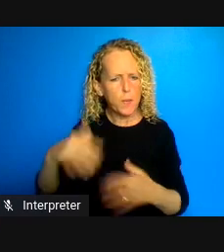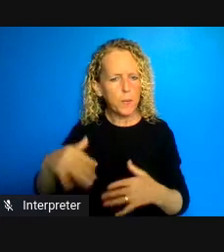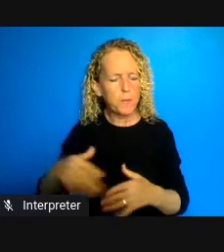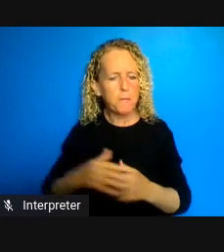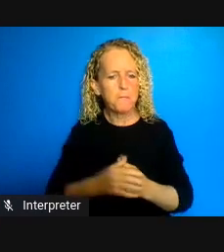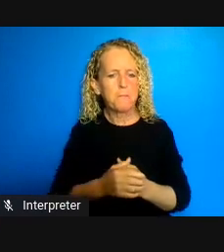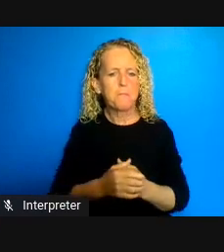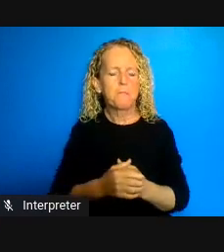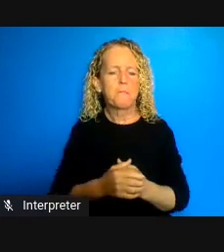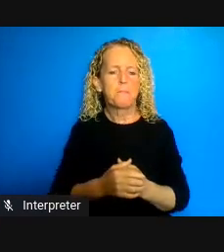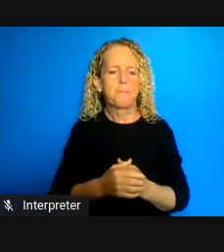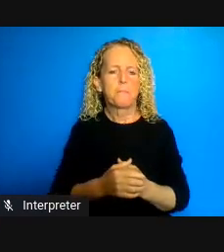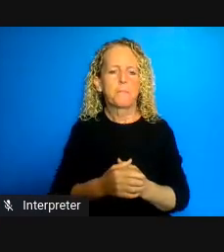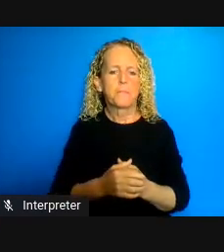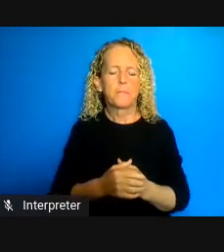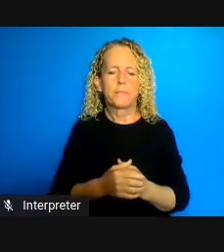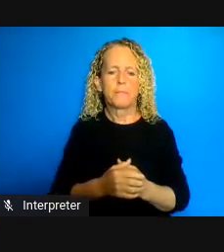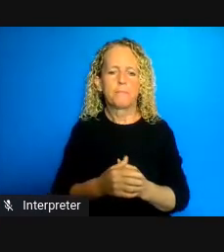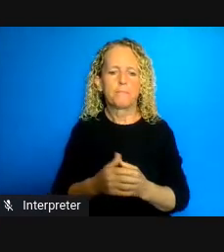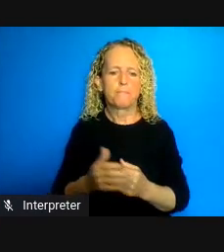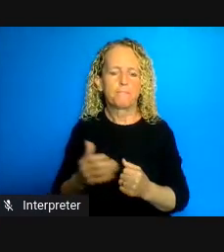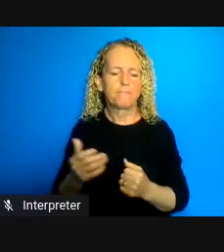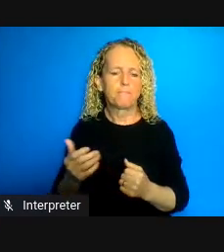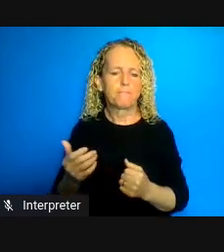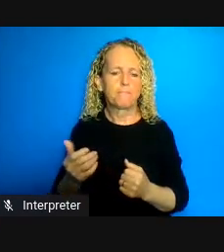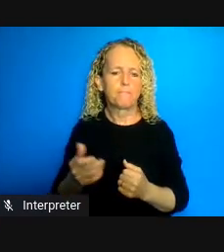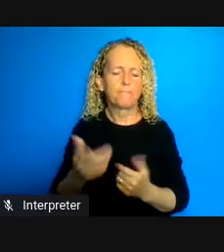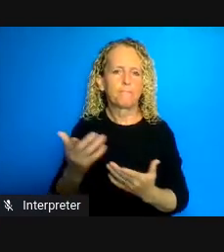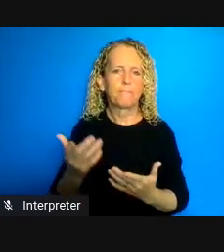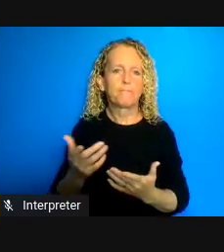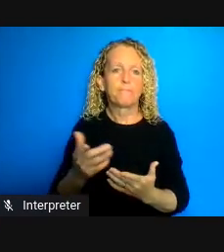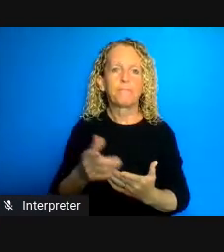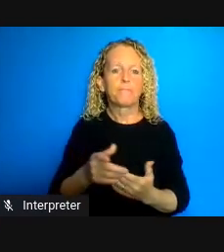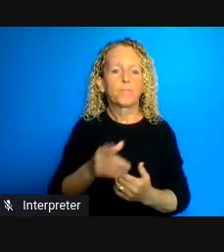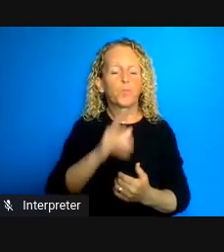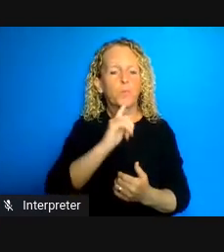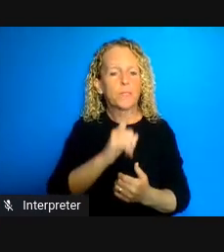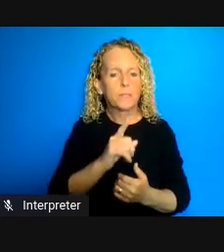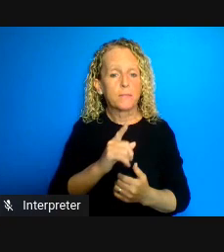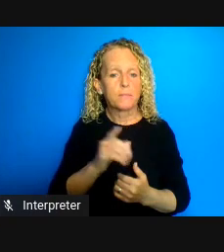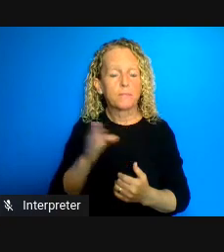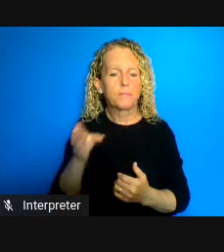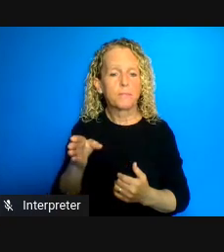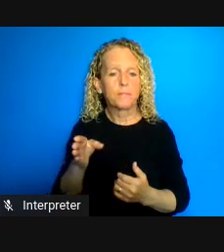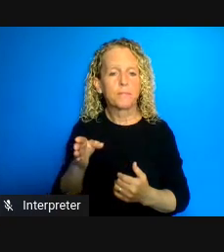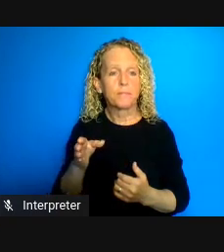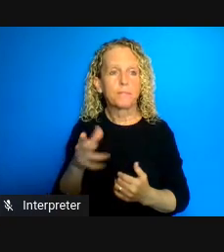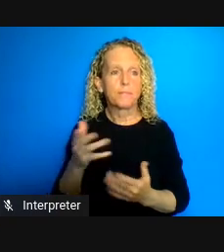both factors which make the communities sorry factors of inequity which make